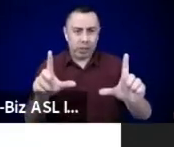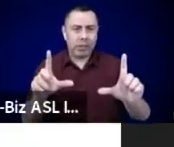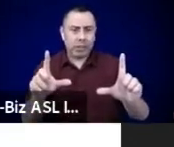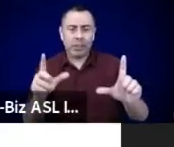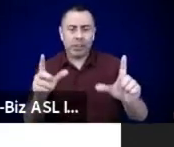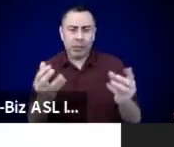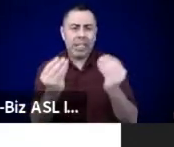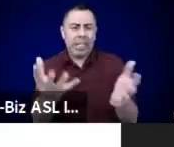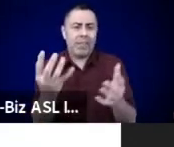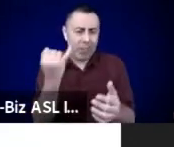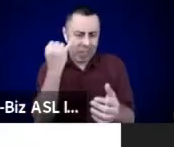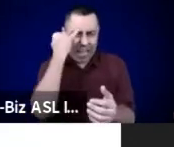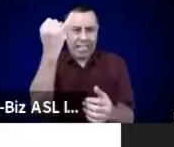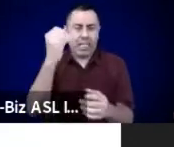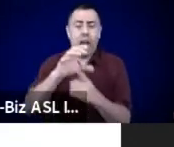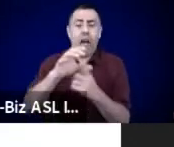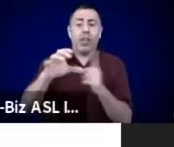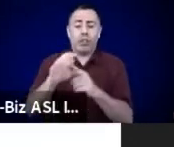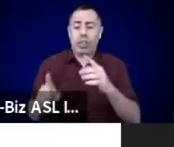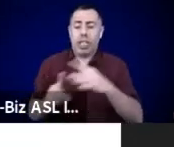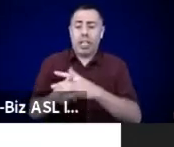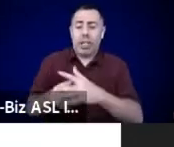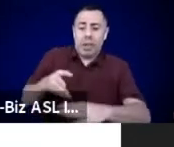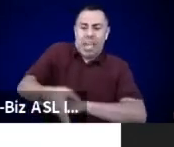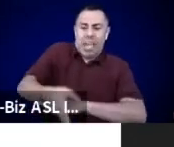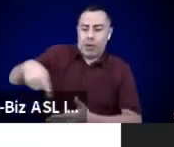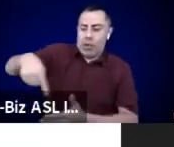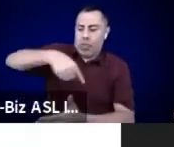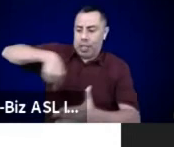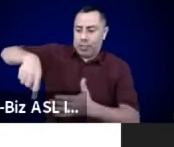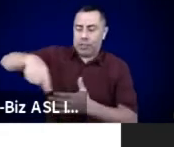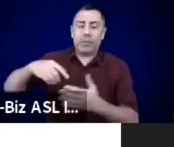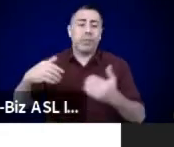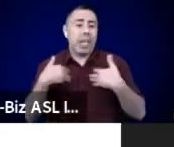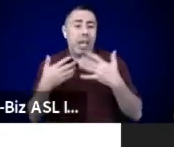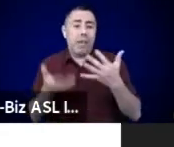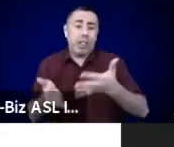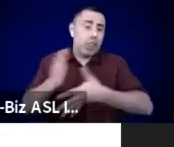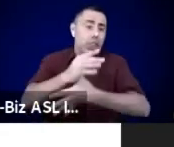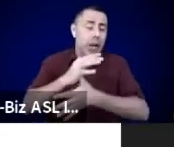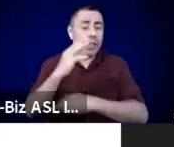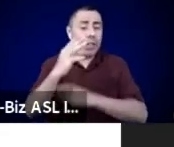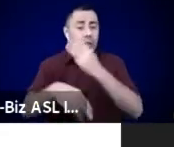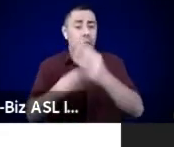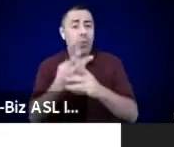We are all connected